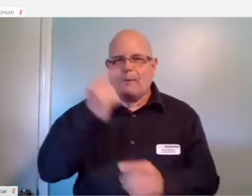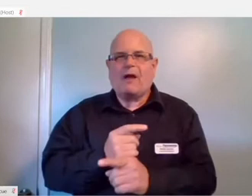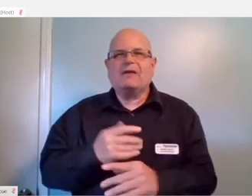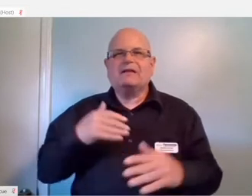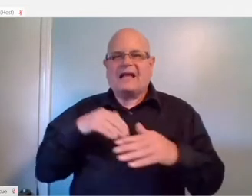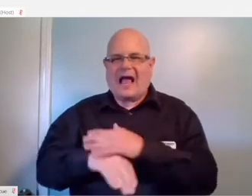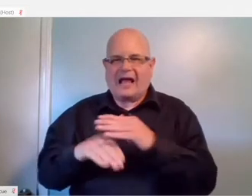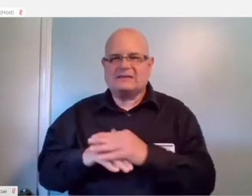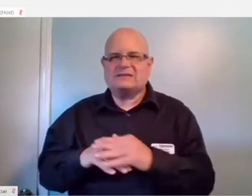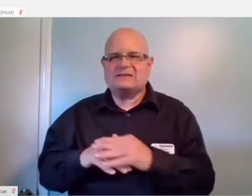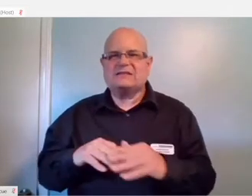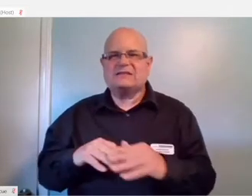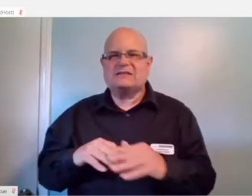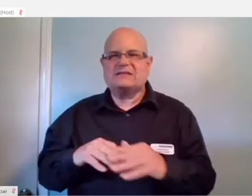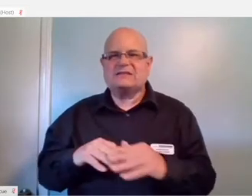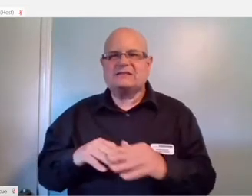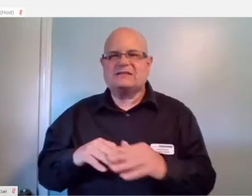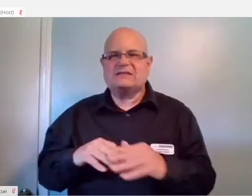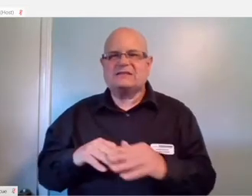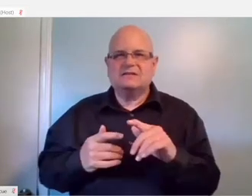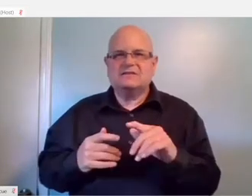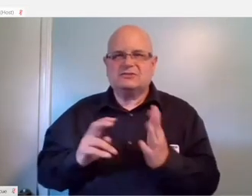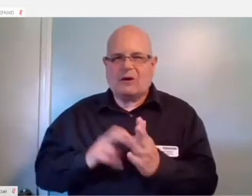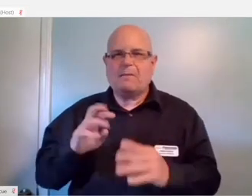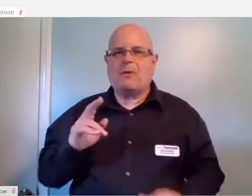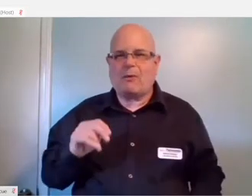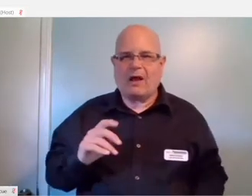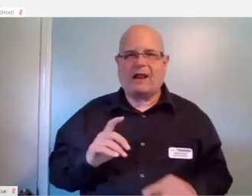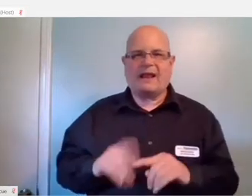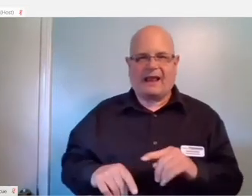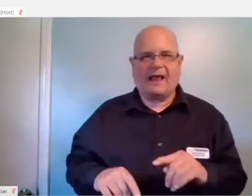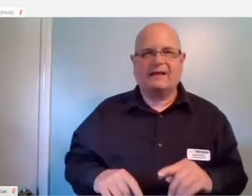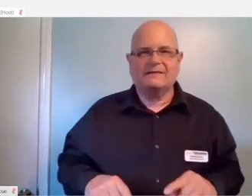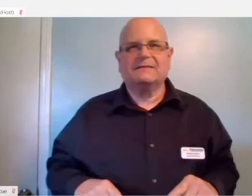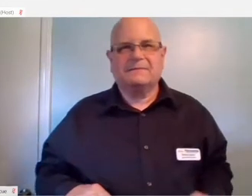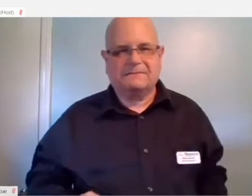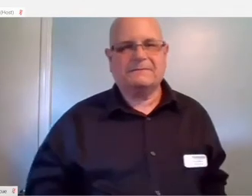she's able to access the run button but she can't access the movement buttons, like moving